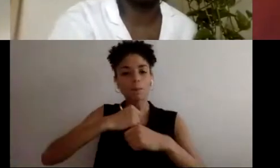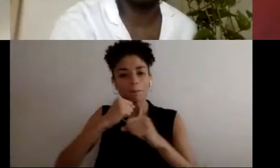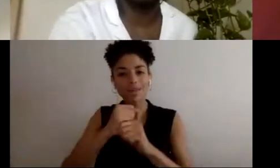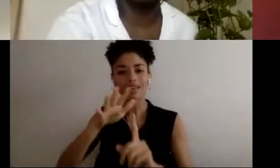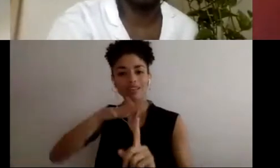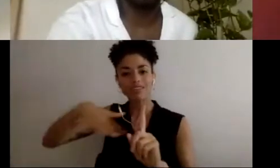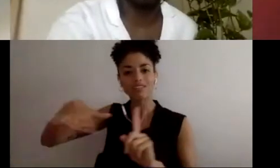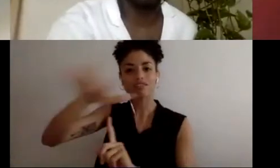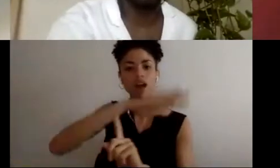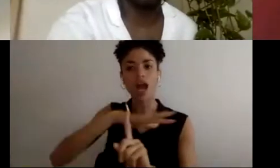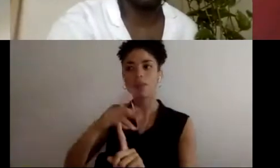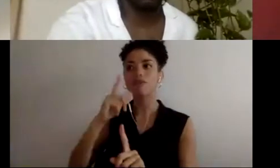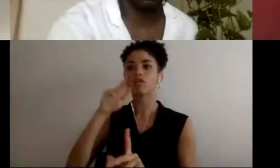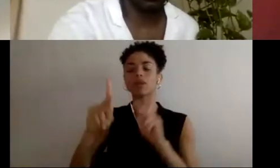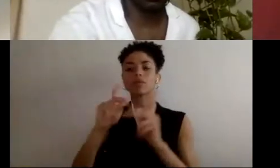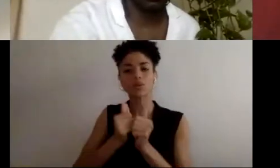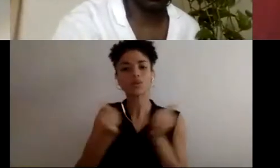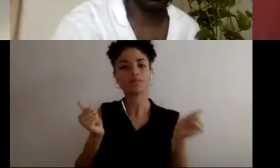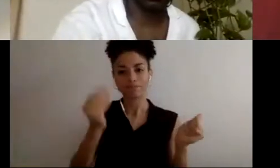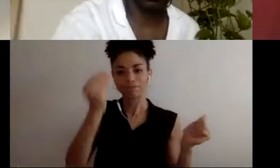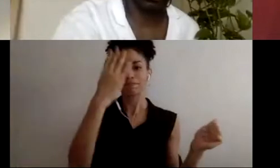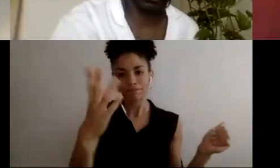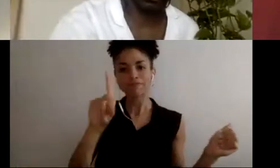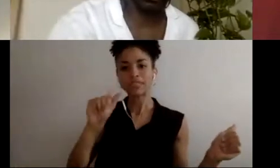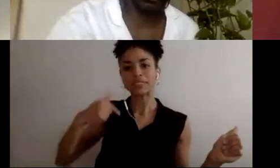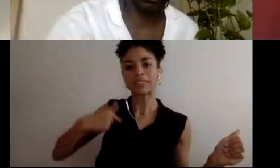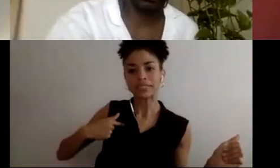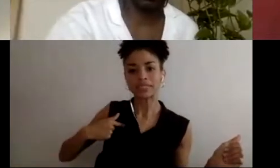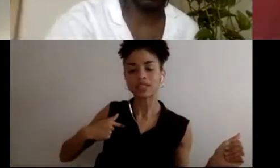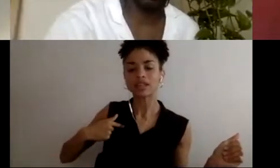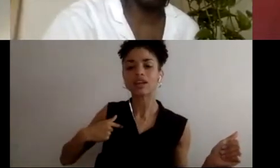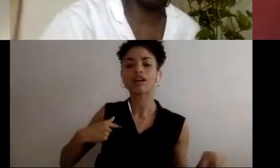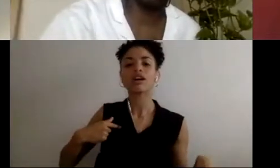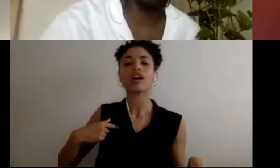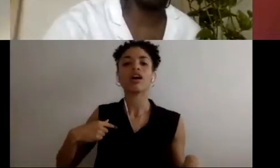their disability in order to achieve a higher up position or in order to succeed